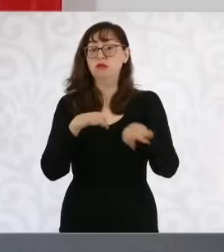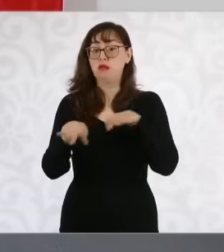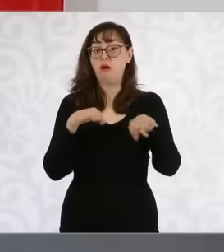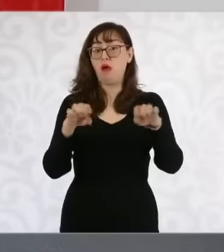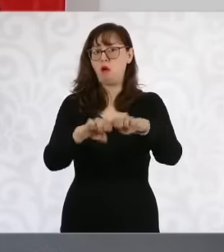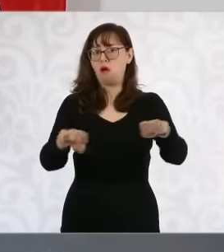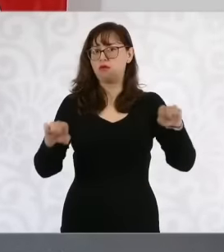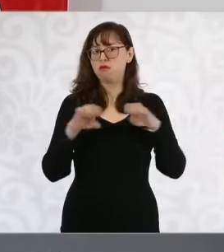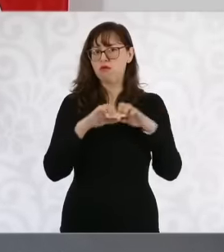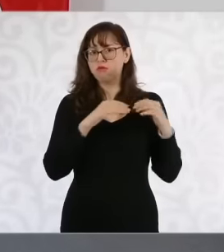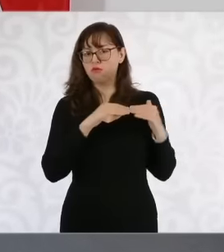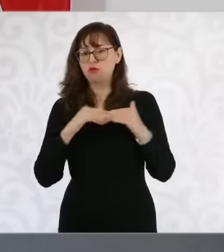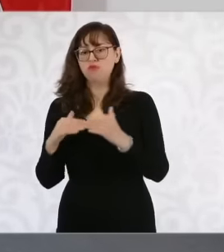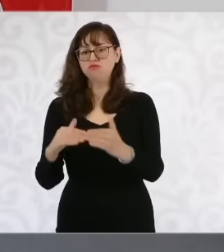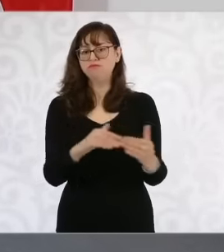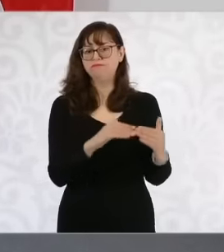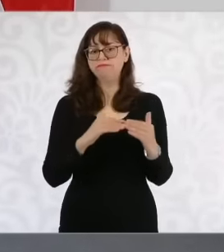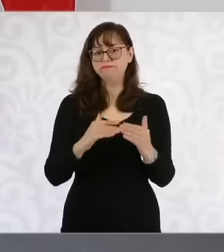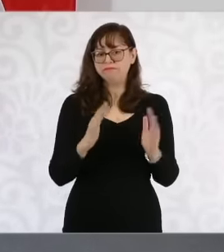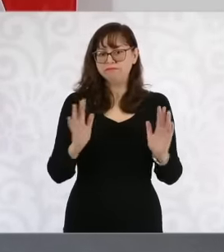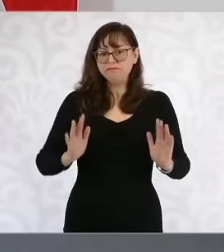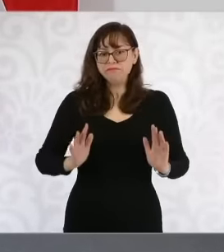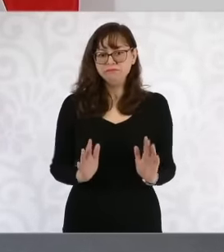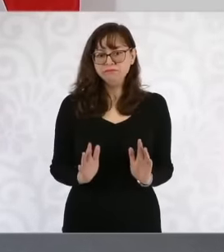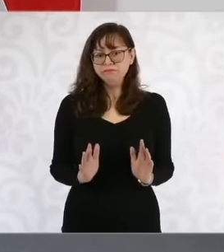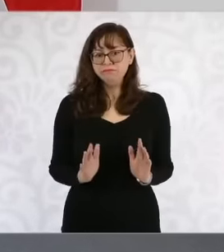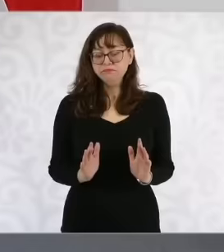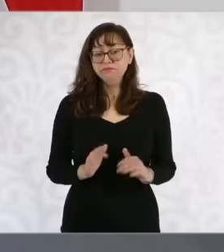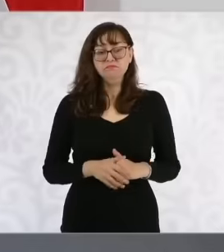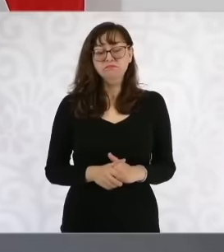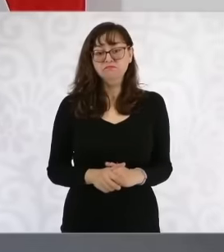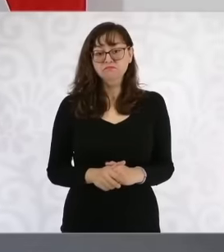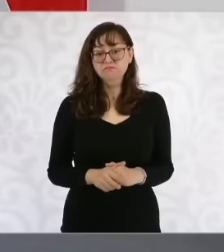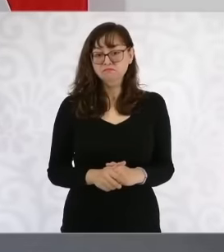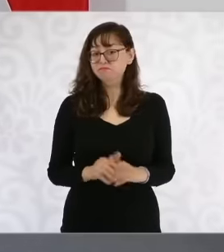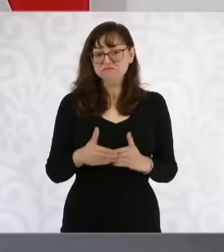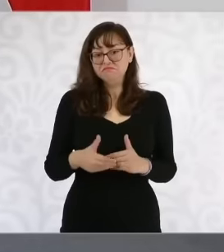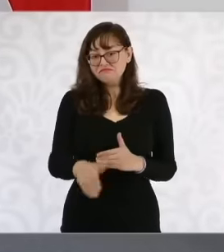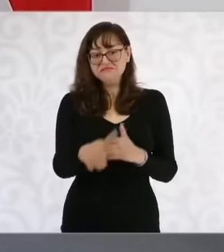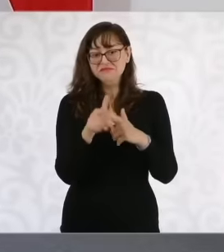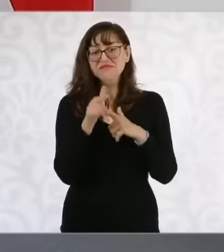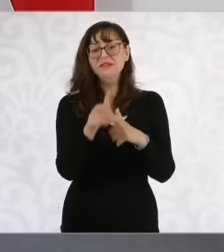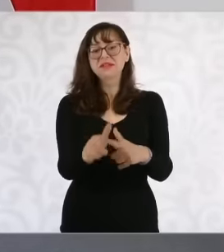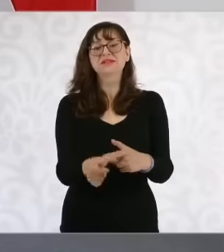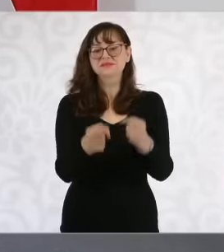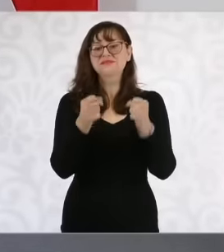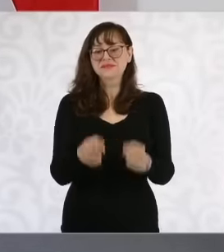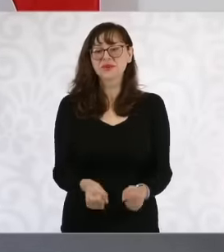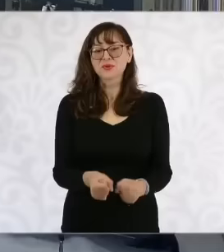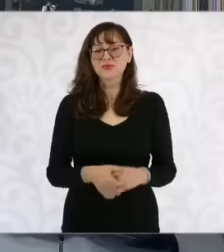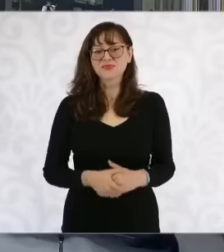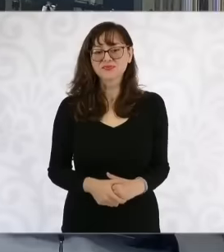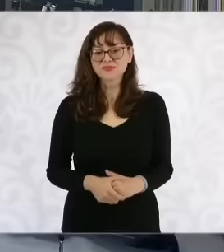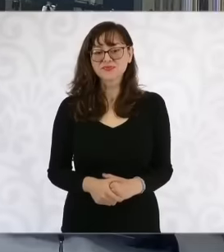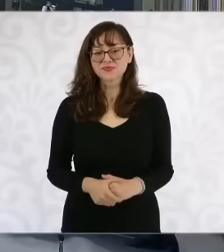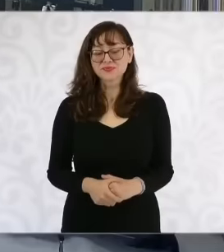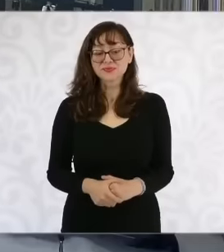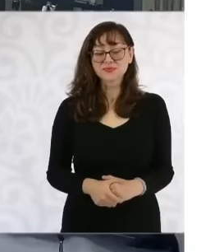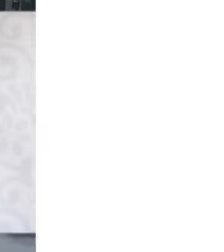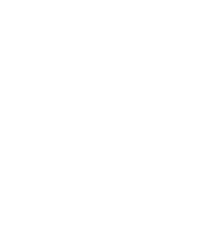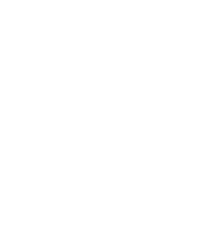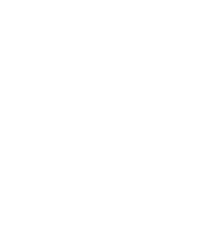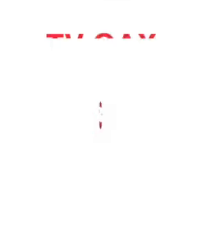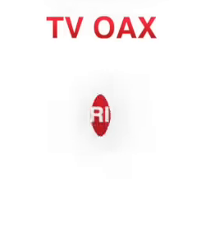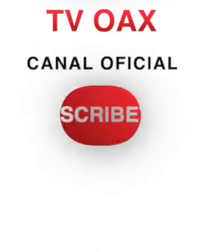good team and I am sure it will continue to be very good in the international arena. In